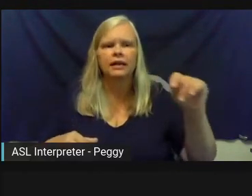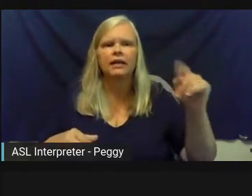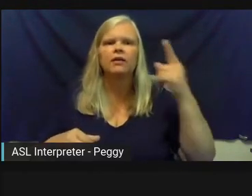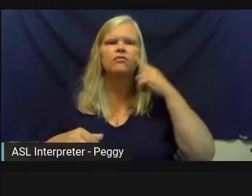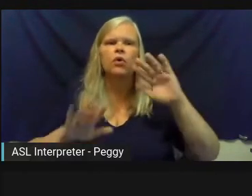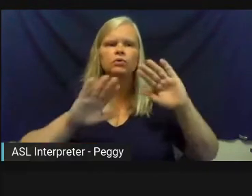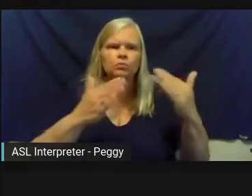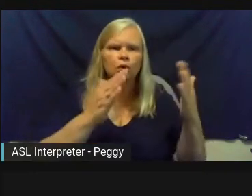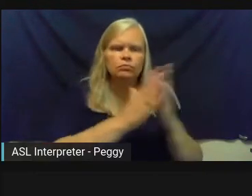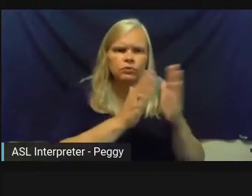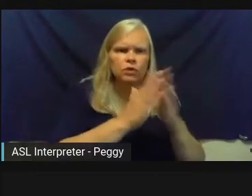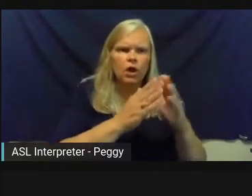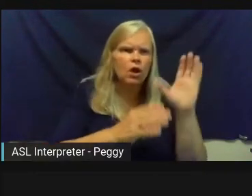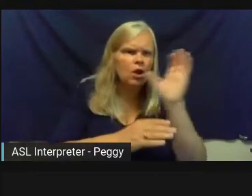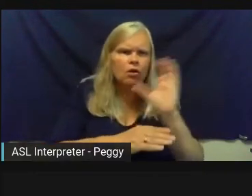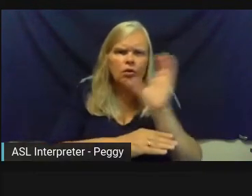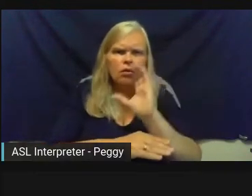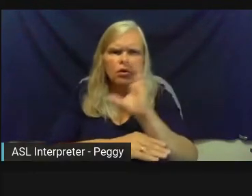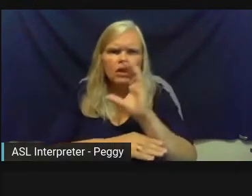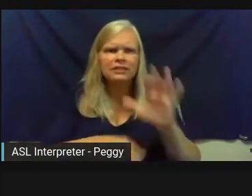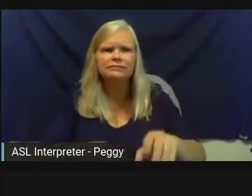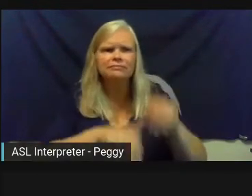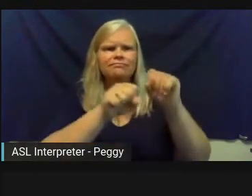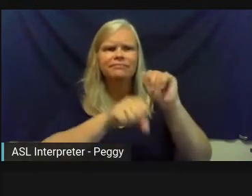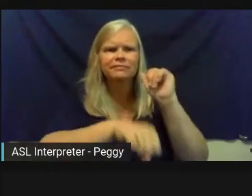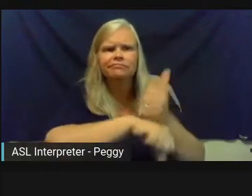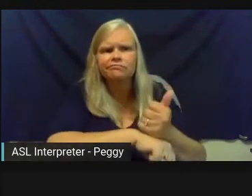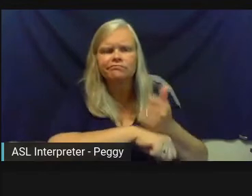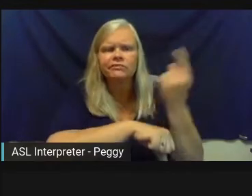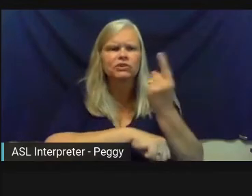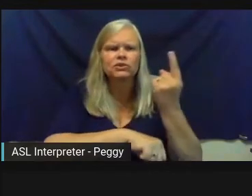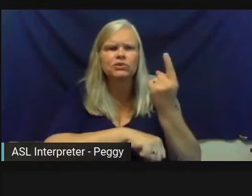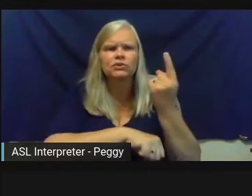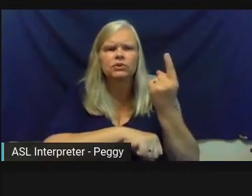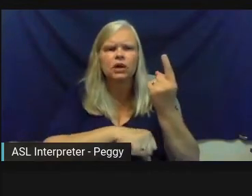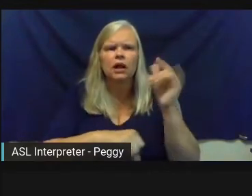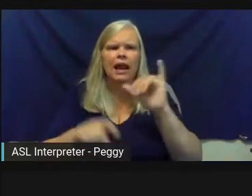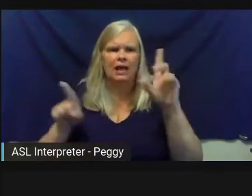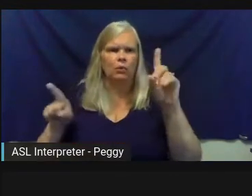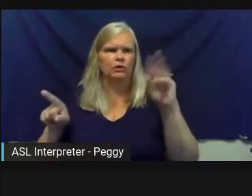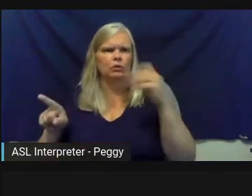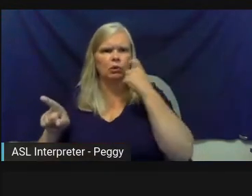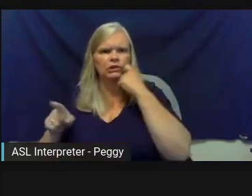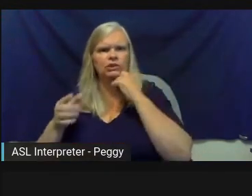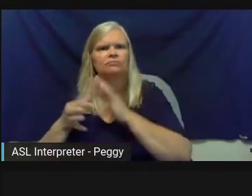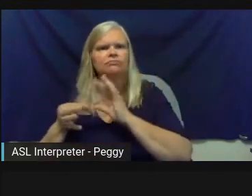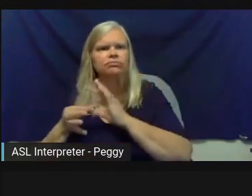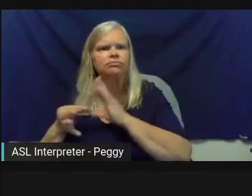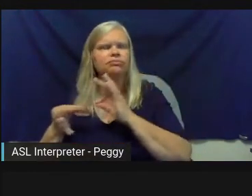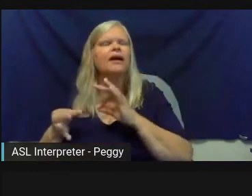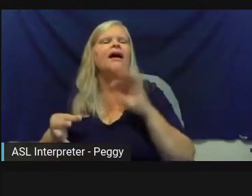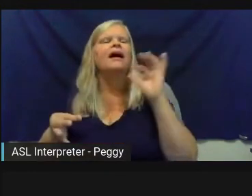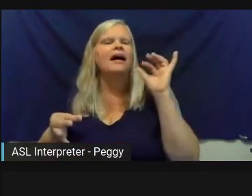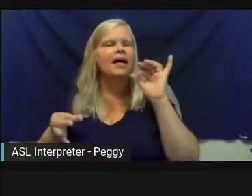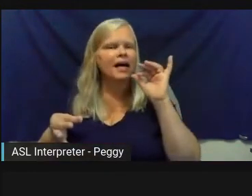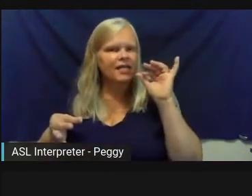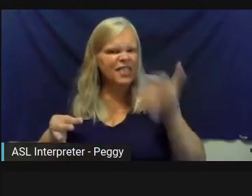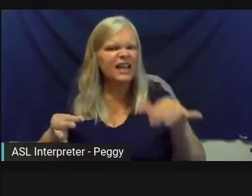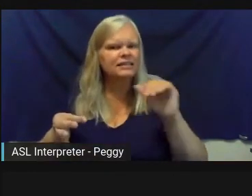again, looking to adopt or implement something like what Des Moines has presented this morning, that's another great resource from Springboard.